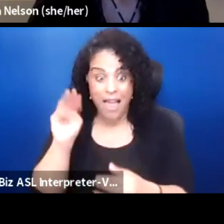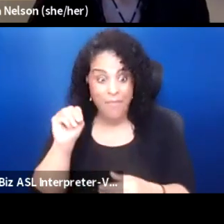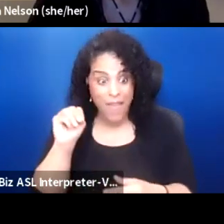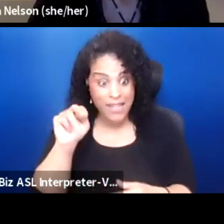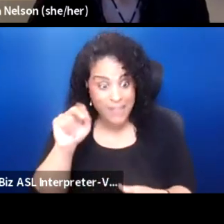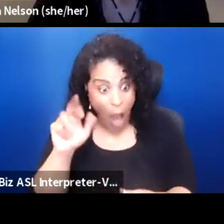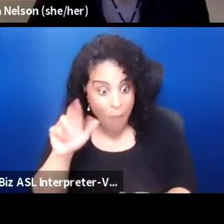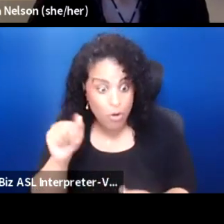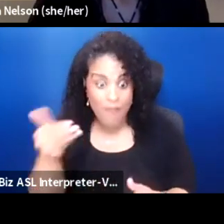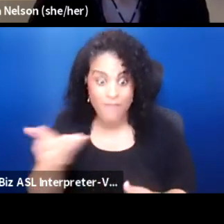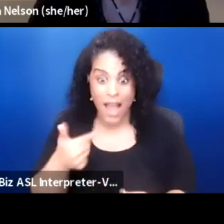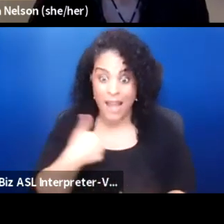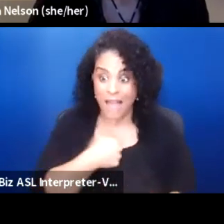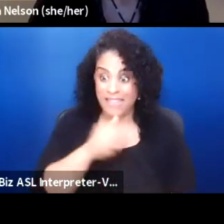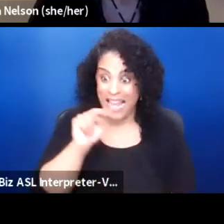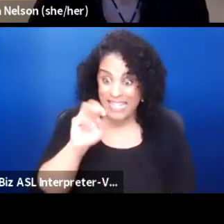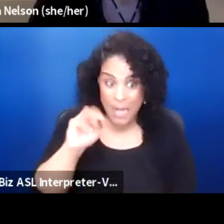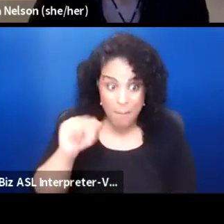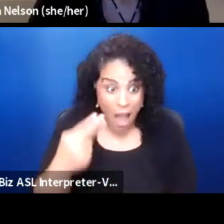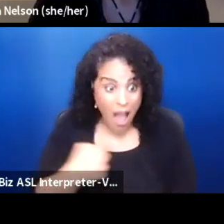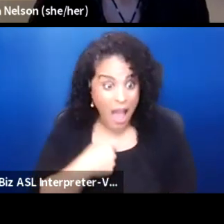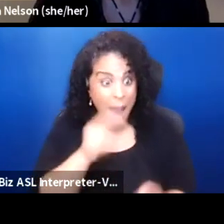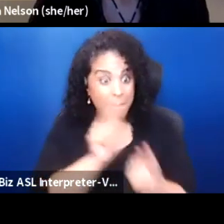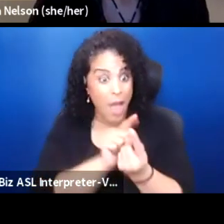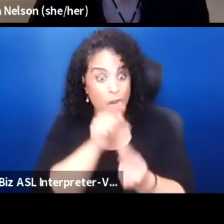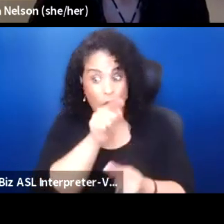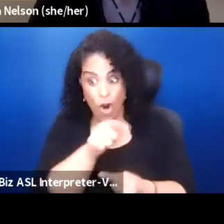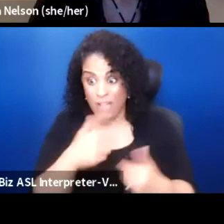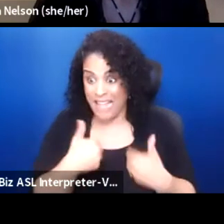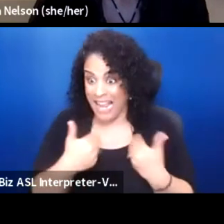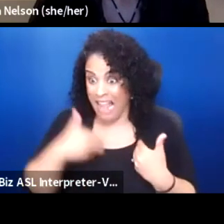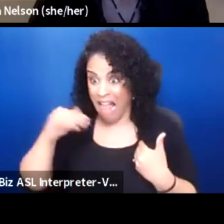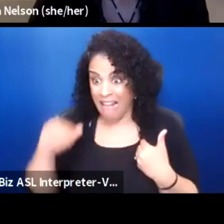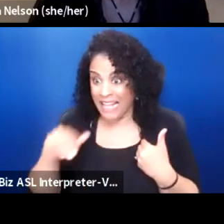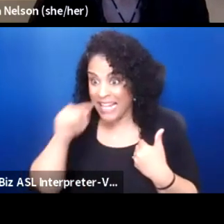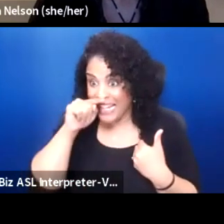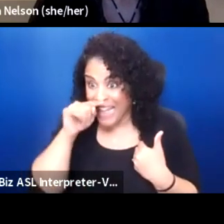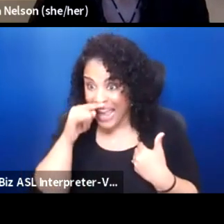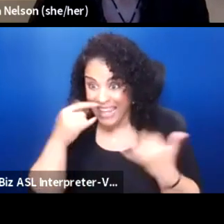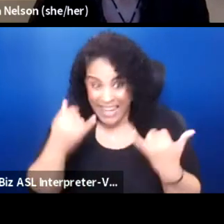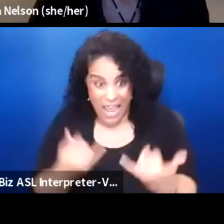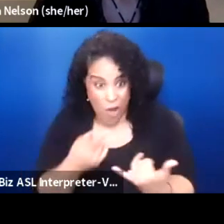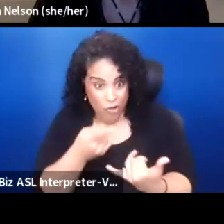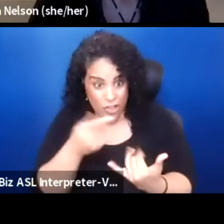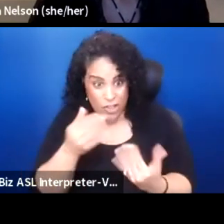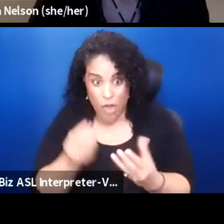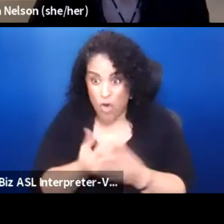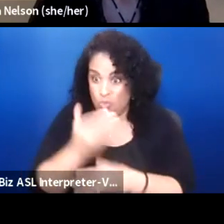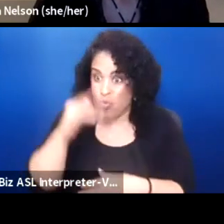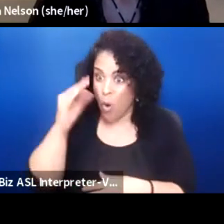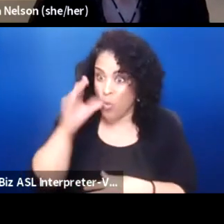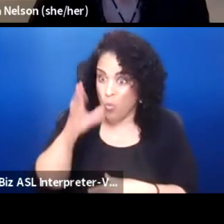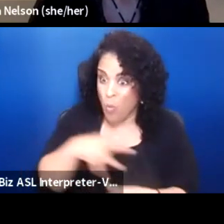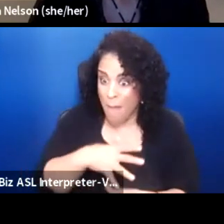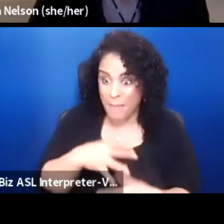that Neemah, I met her as a young kid and here she is. She's a grown woman and she's going to college